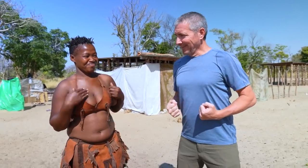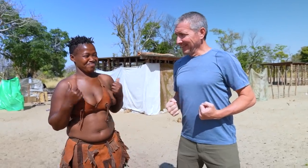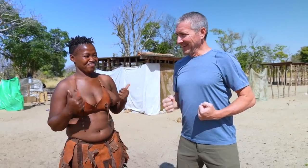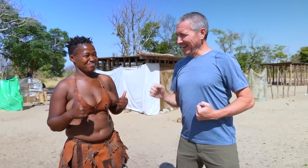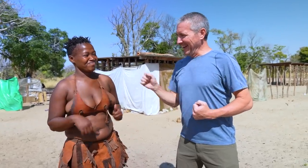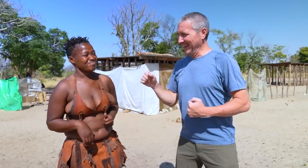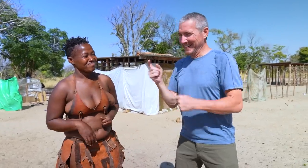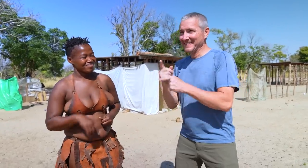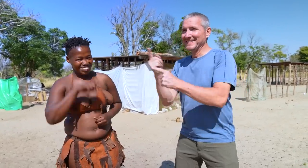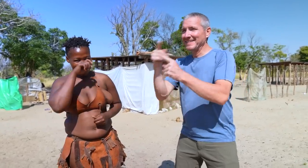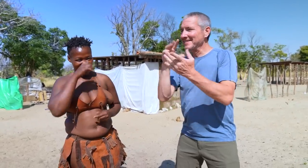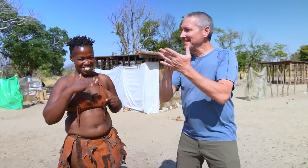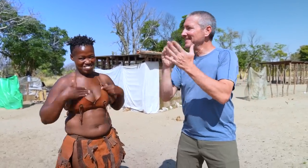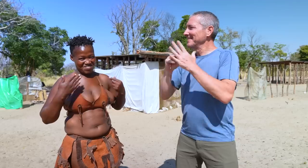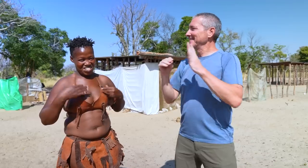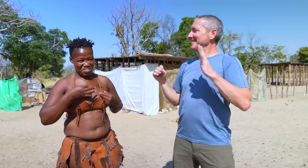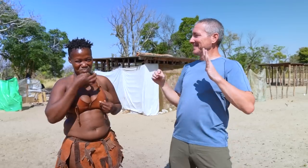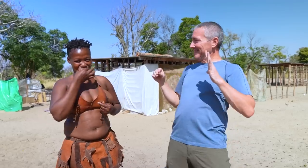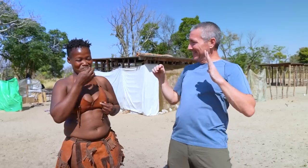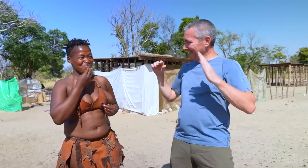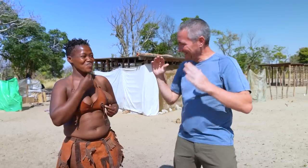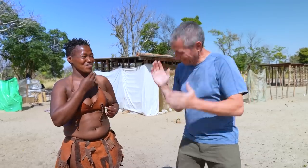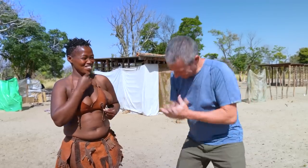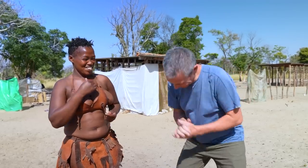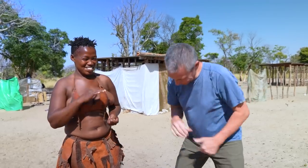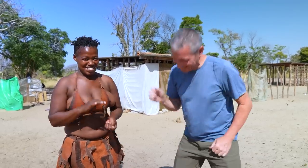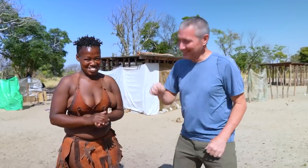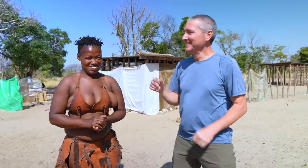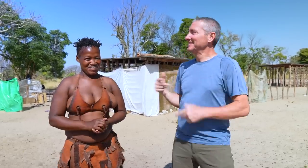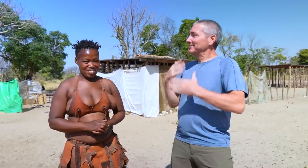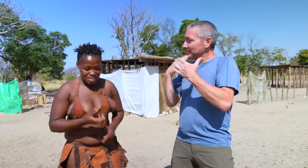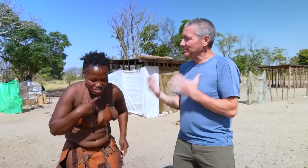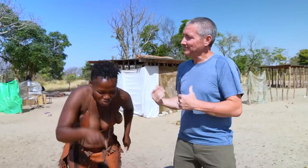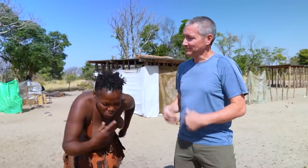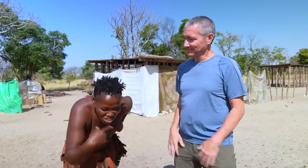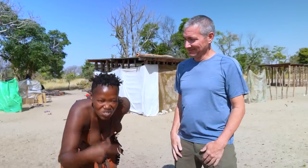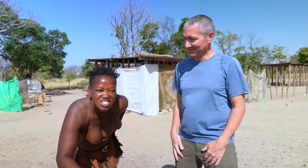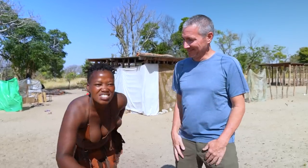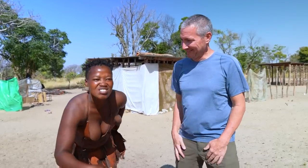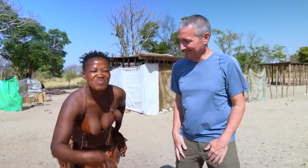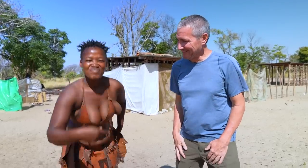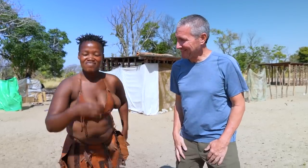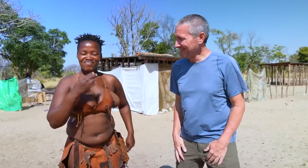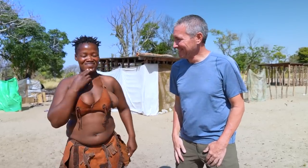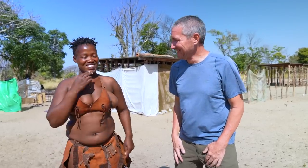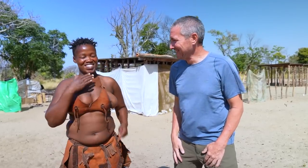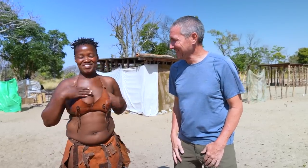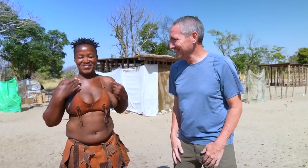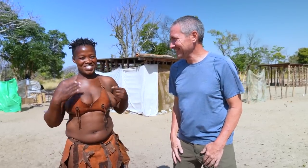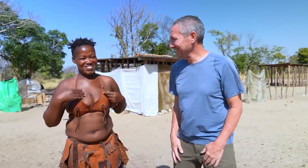I’m happy too, yes they’re great to eat! Yes, thank you! It’s a treat for me to see